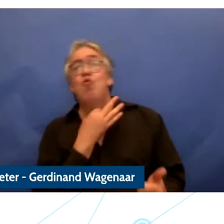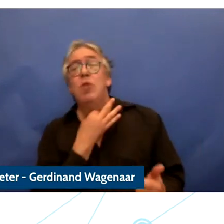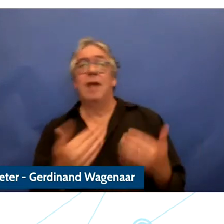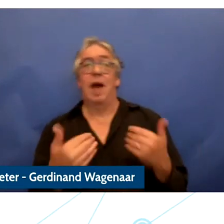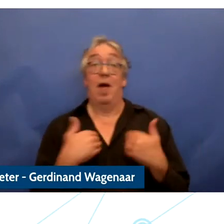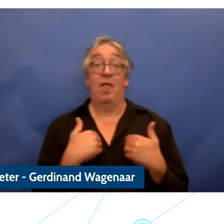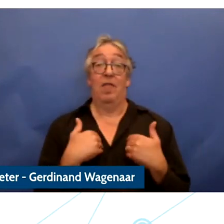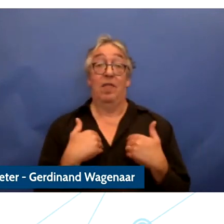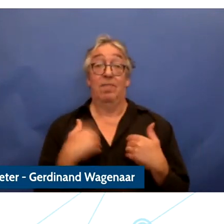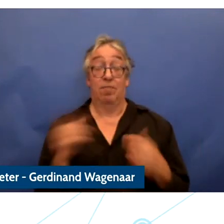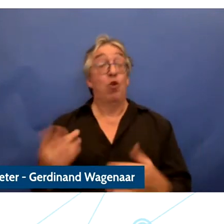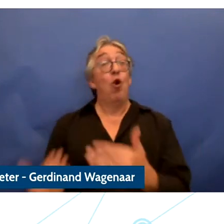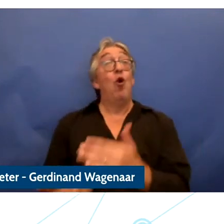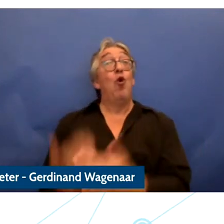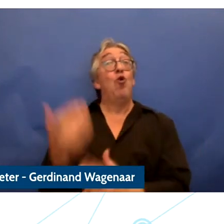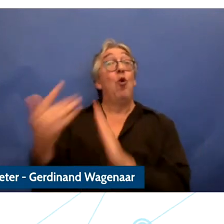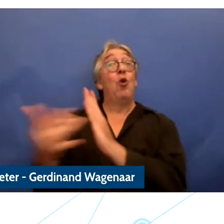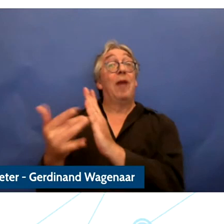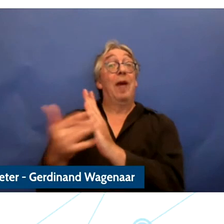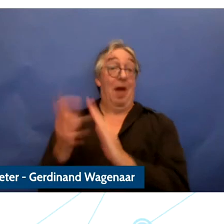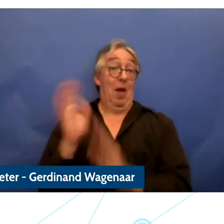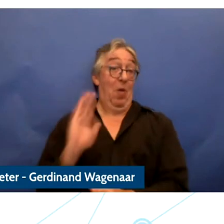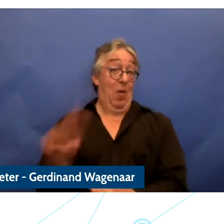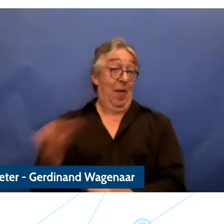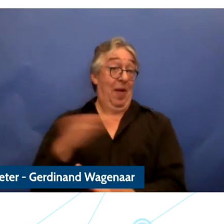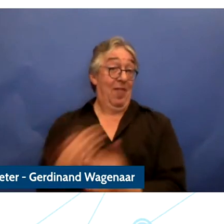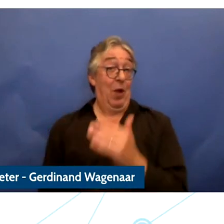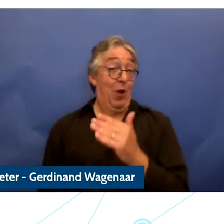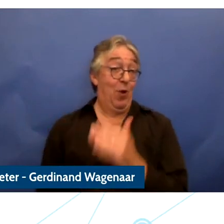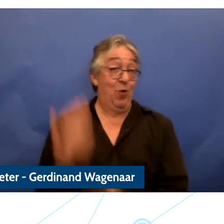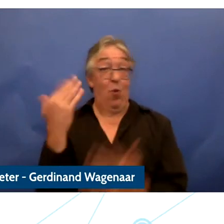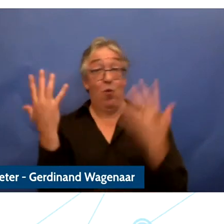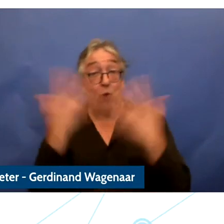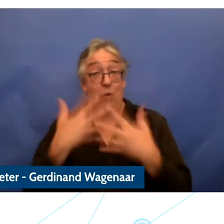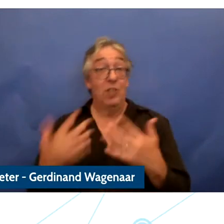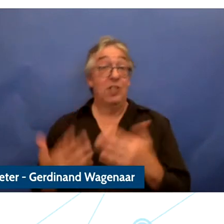is new concerns to address and opportunities to embrace and so these